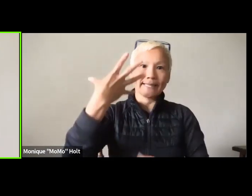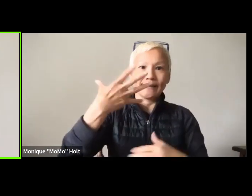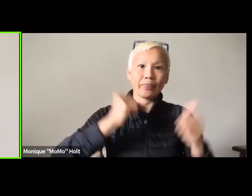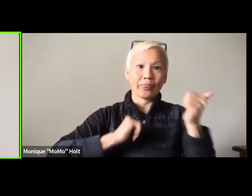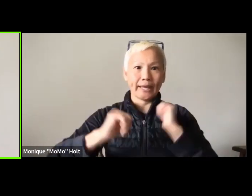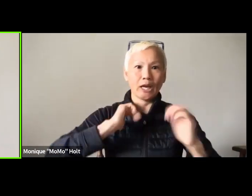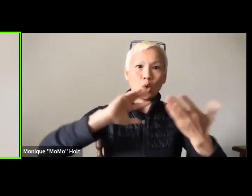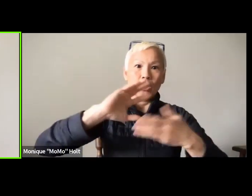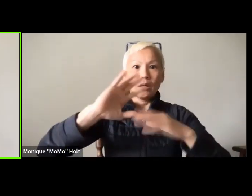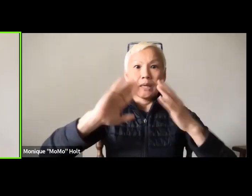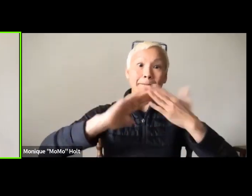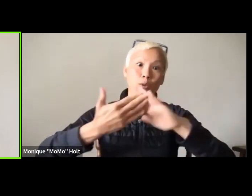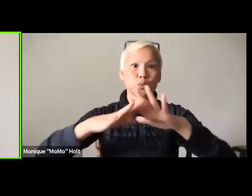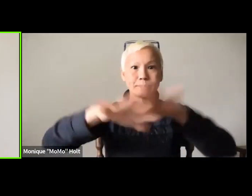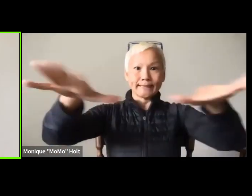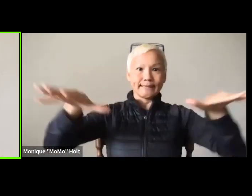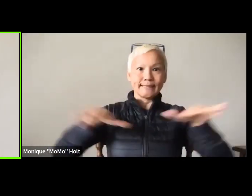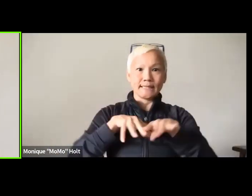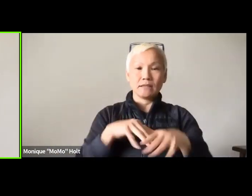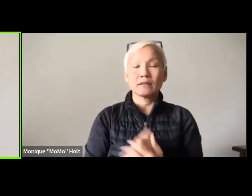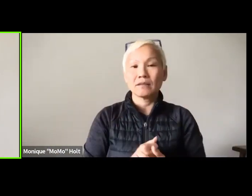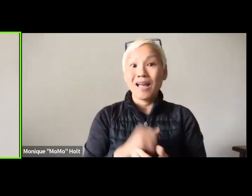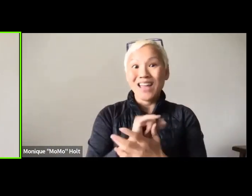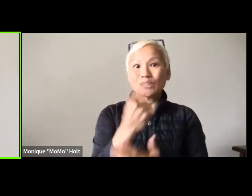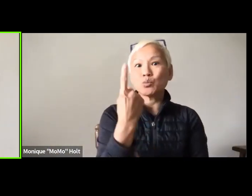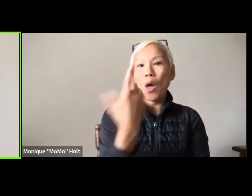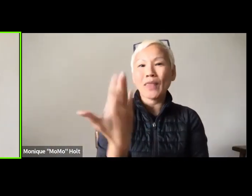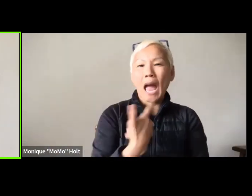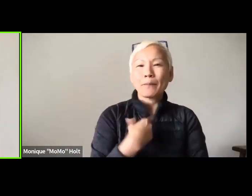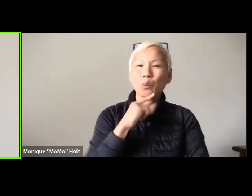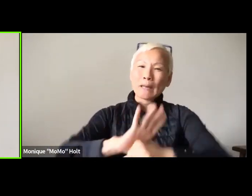and also we have to educate the white theater community.